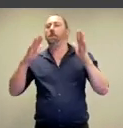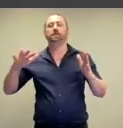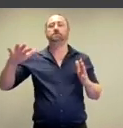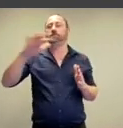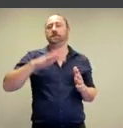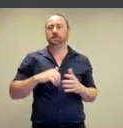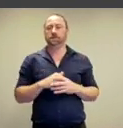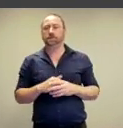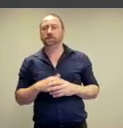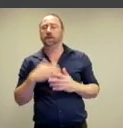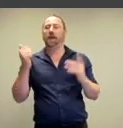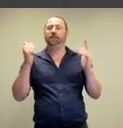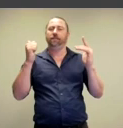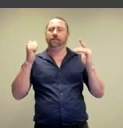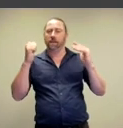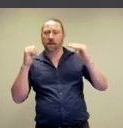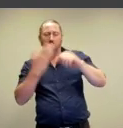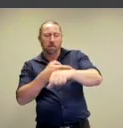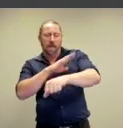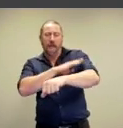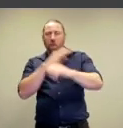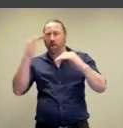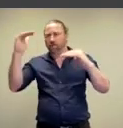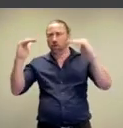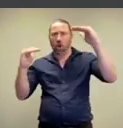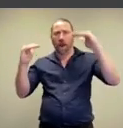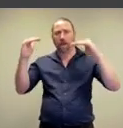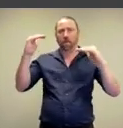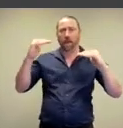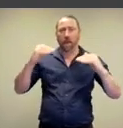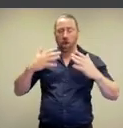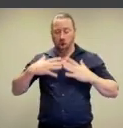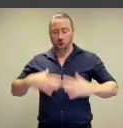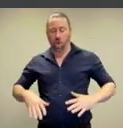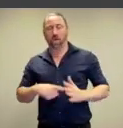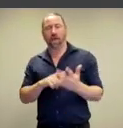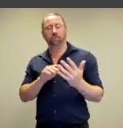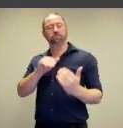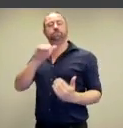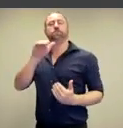in public spaces and the kind of hierarchies and power dynamics of the